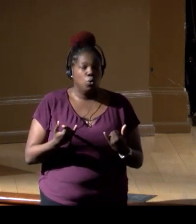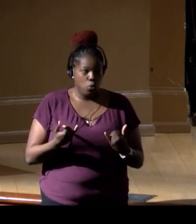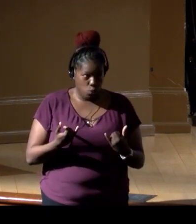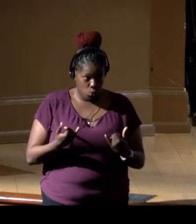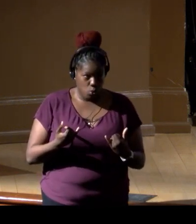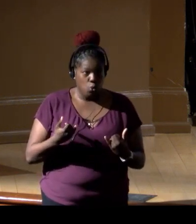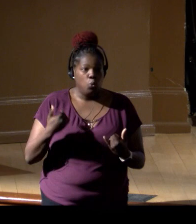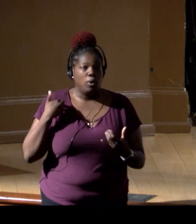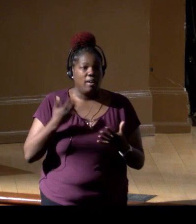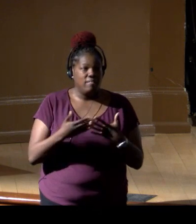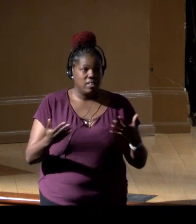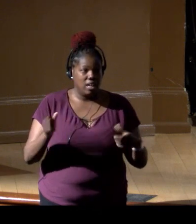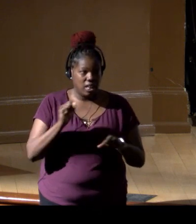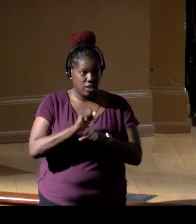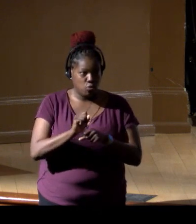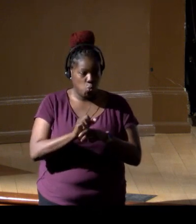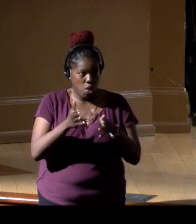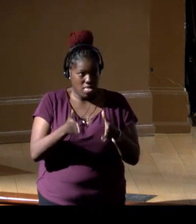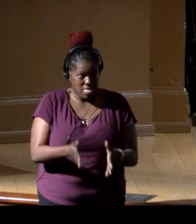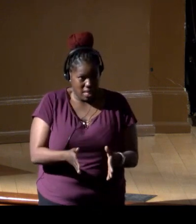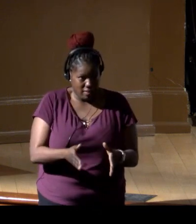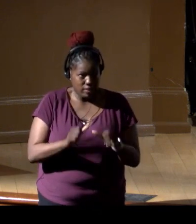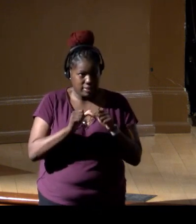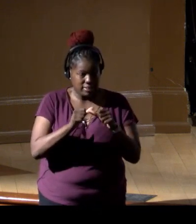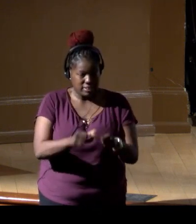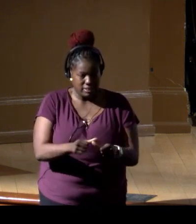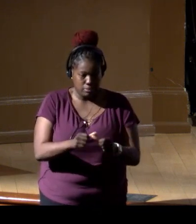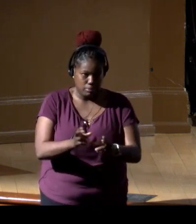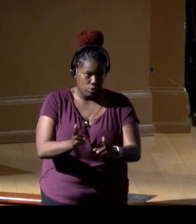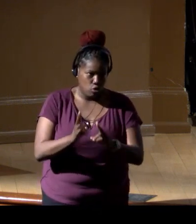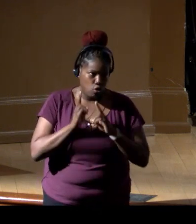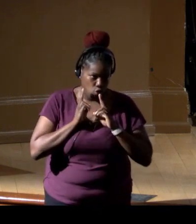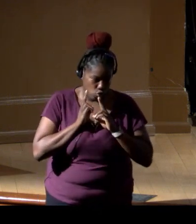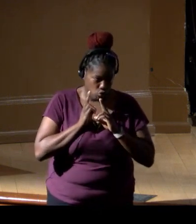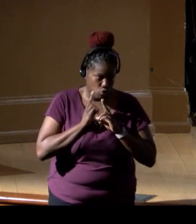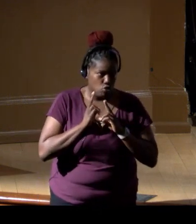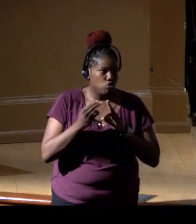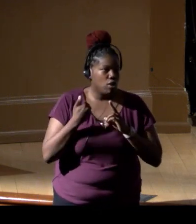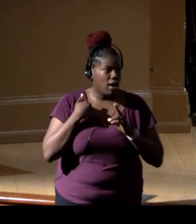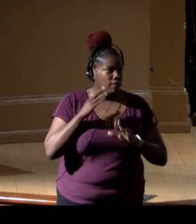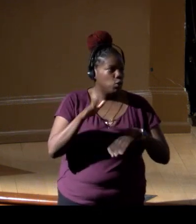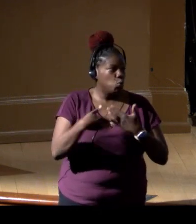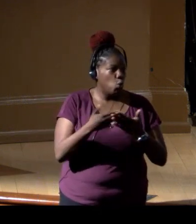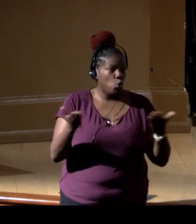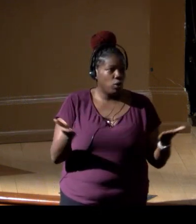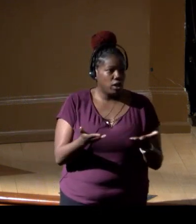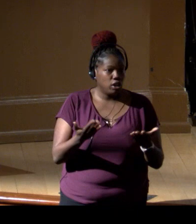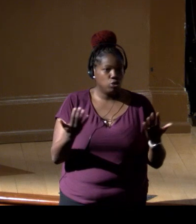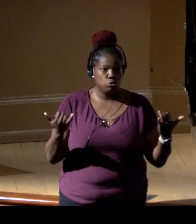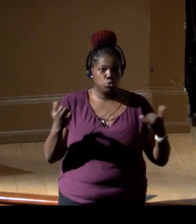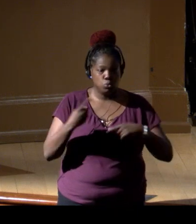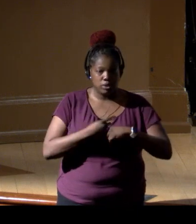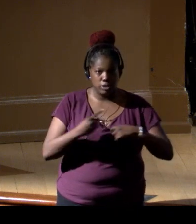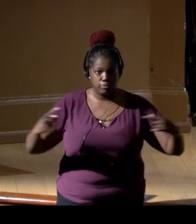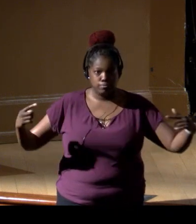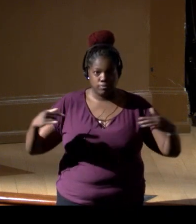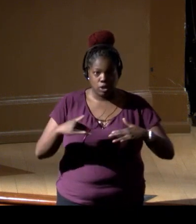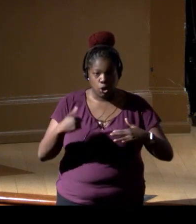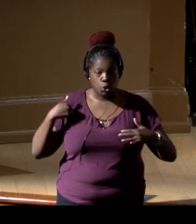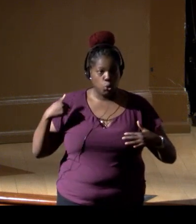and we have a lot of work to do, and it's been an amazing honor to have all of you here as we come up with